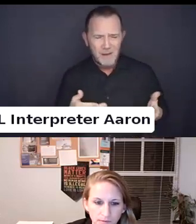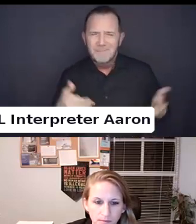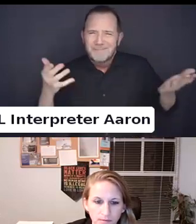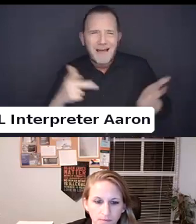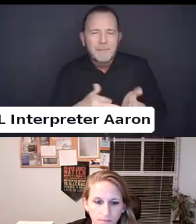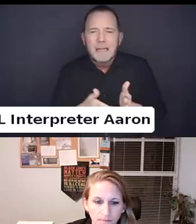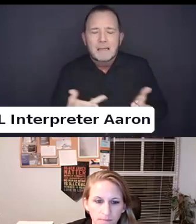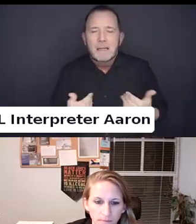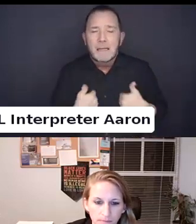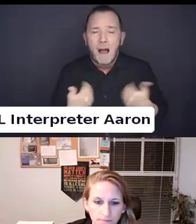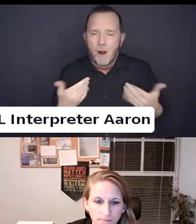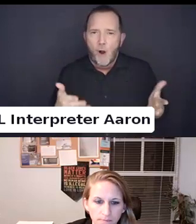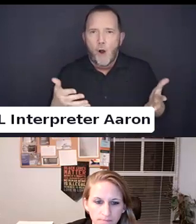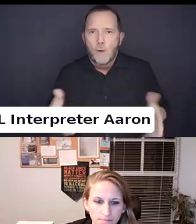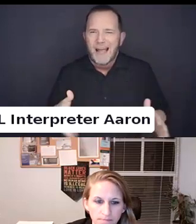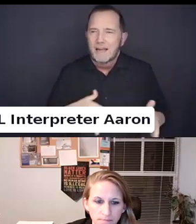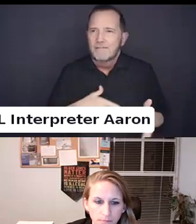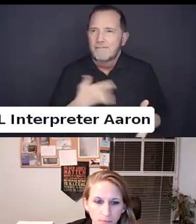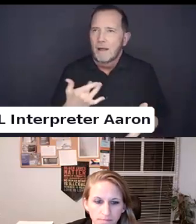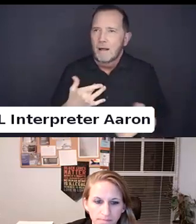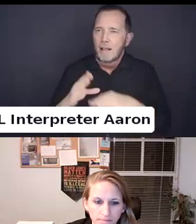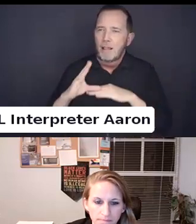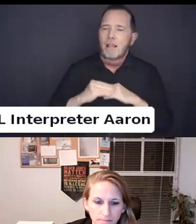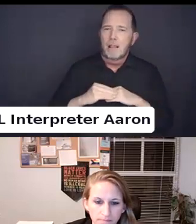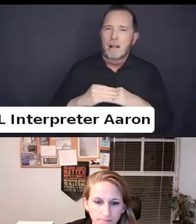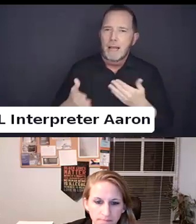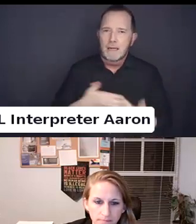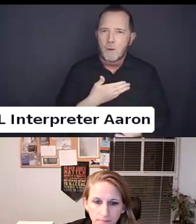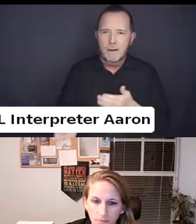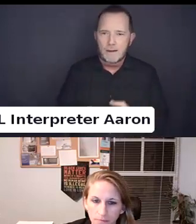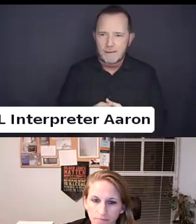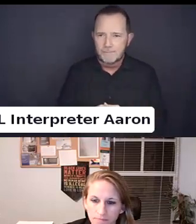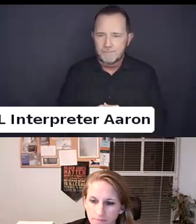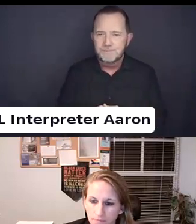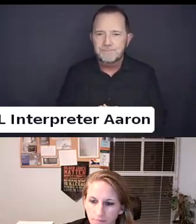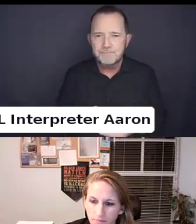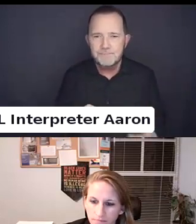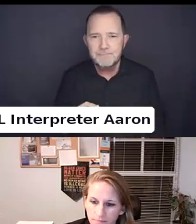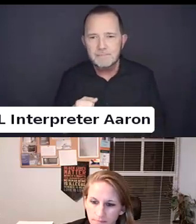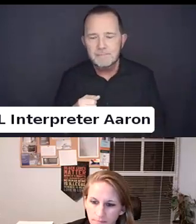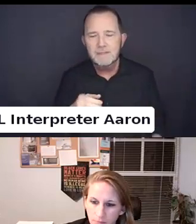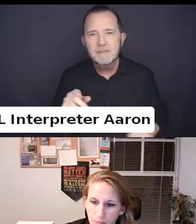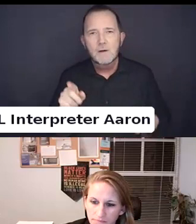That is again about not allowing people to give consent but leaving them capable because